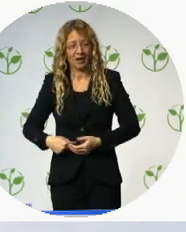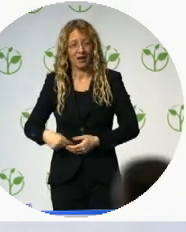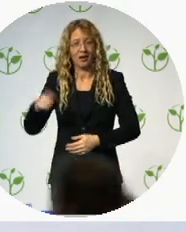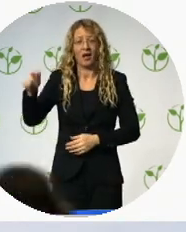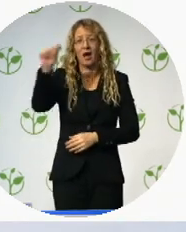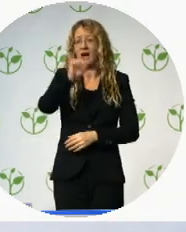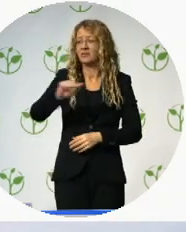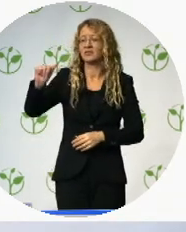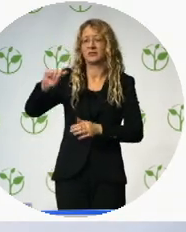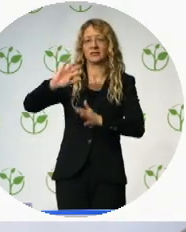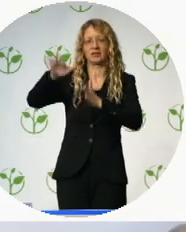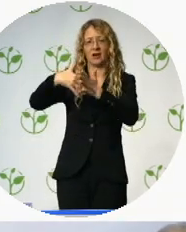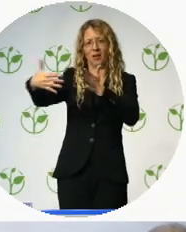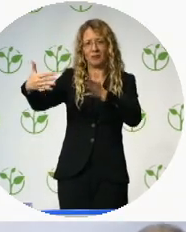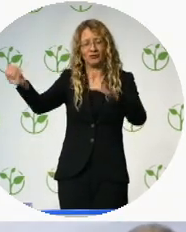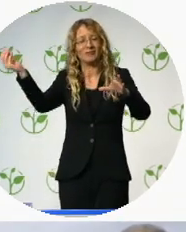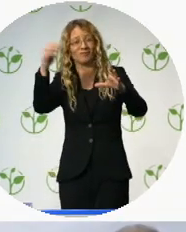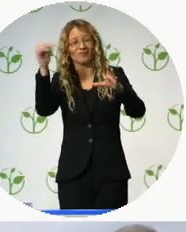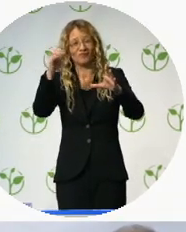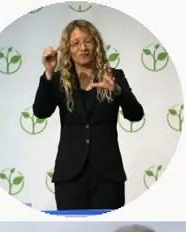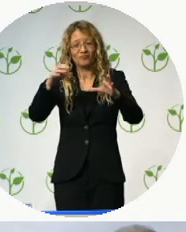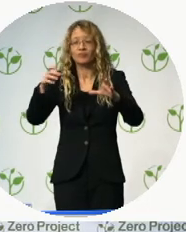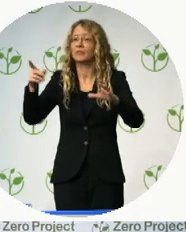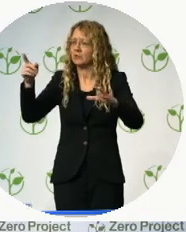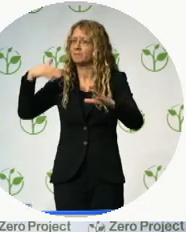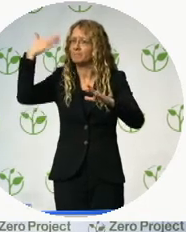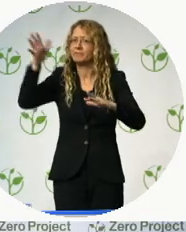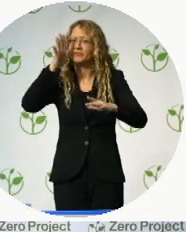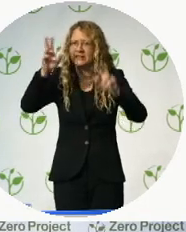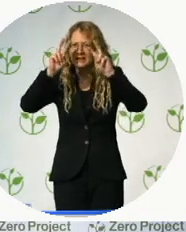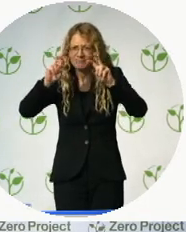... and development through a searchable online database of over 6,000 signs.